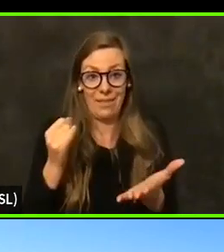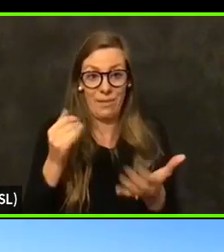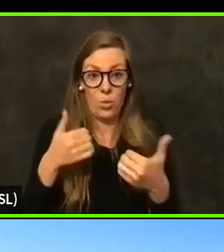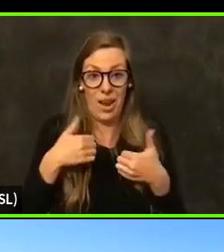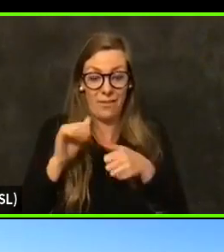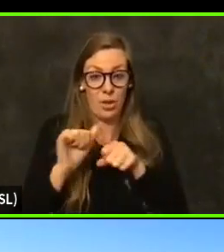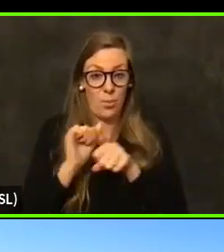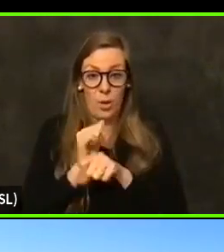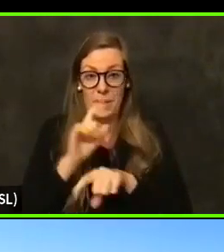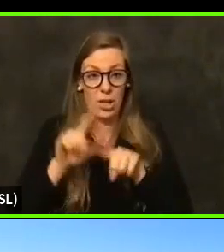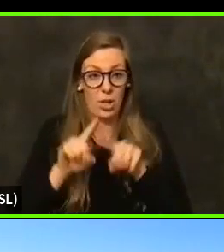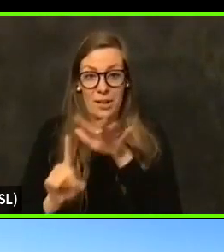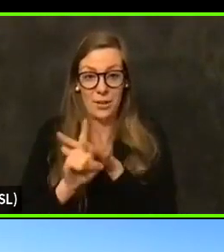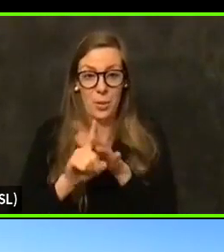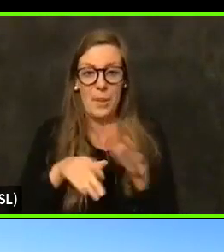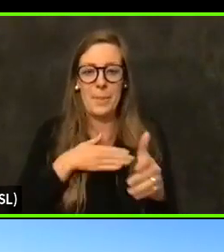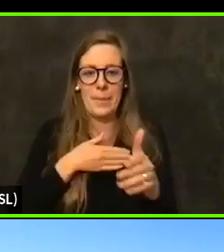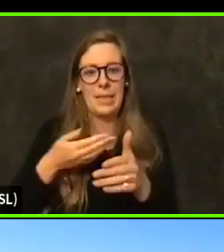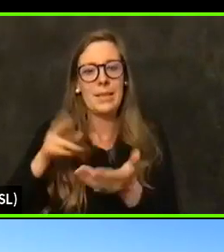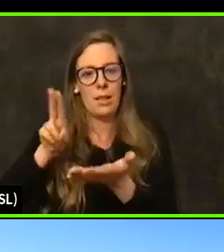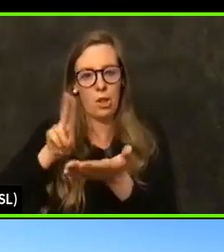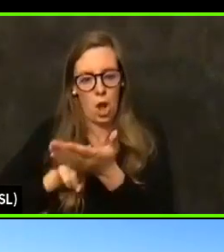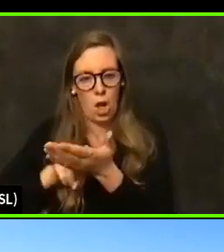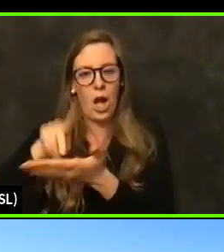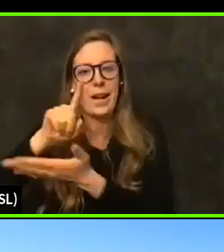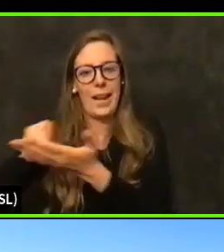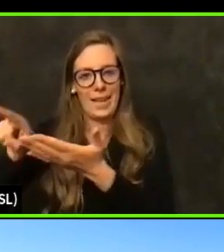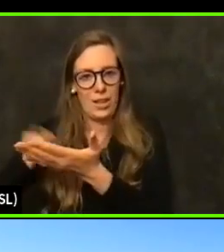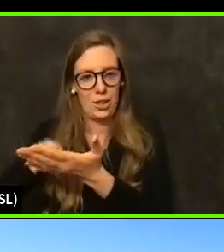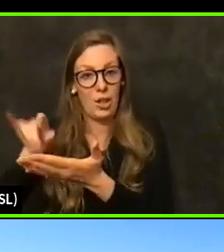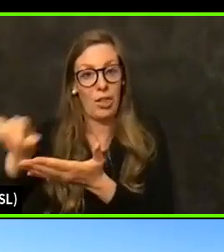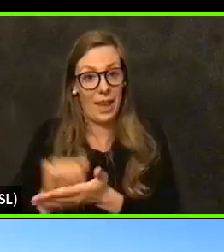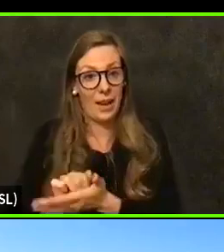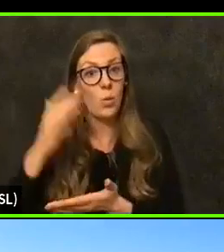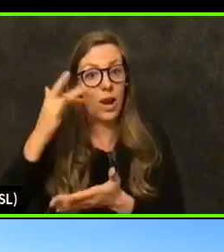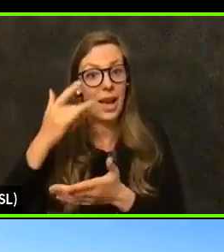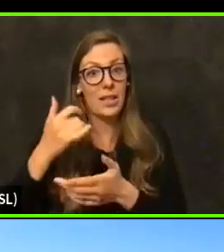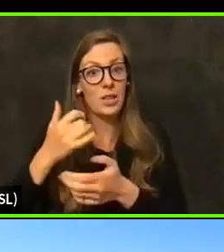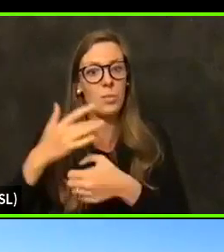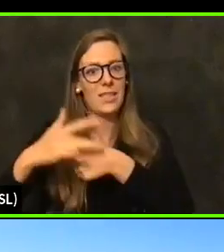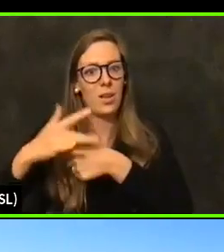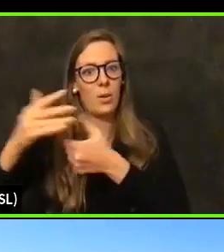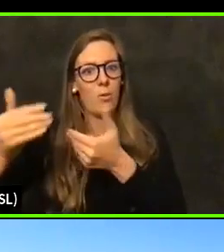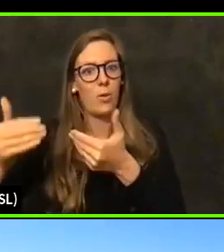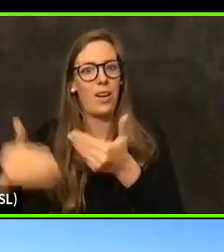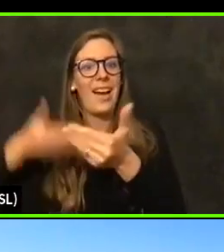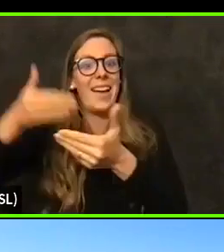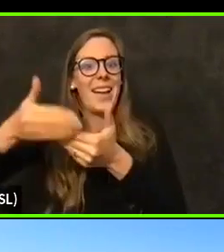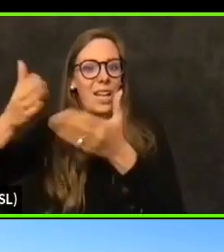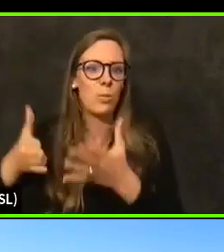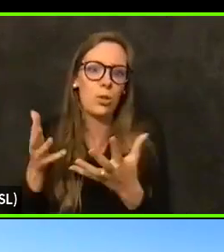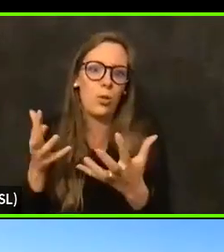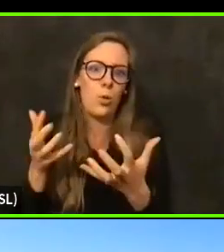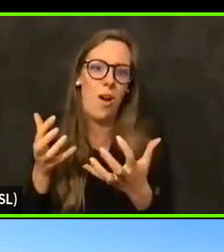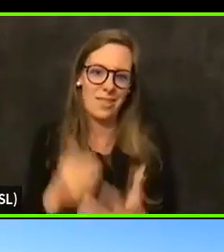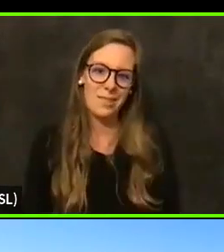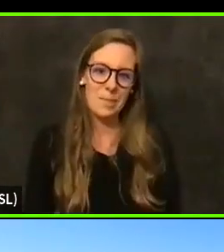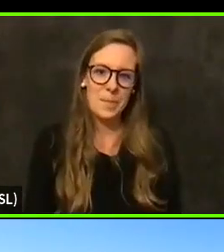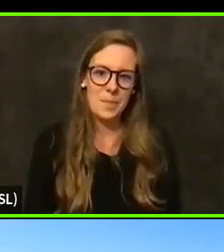make, try and try and cancel that so that it makes space for another person that desperately needs the vaccine.